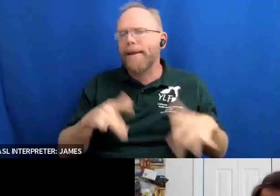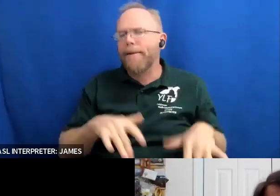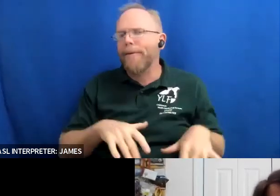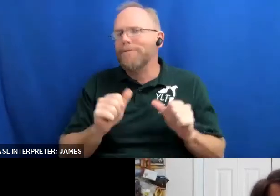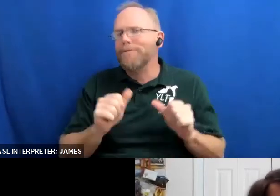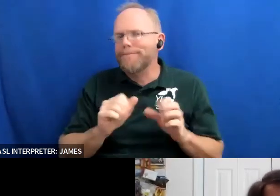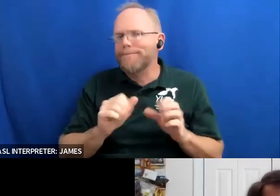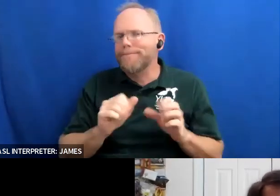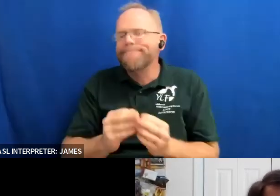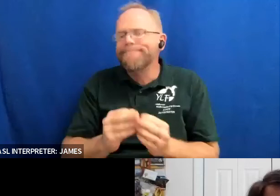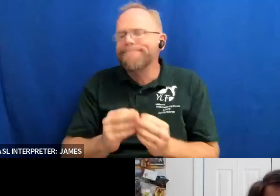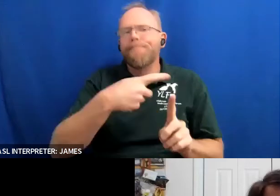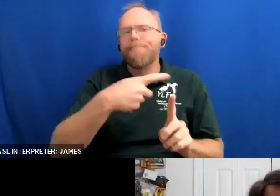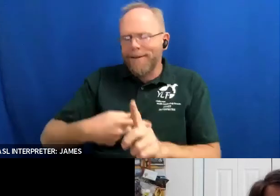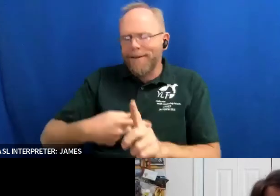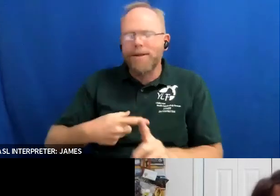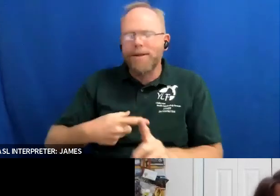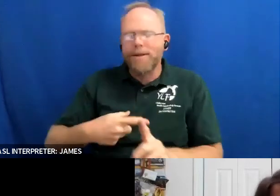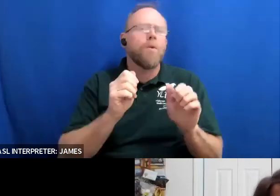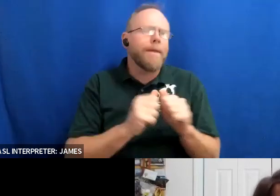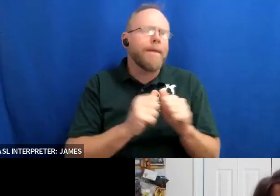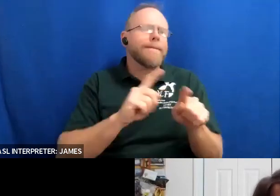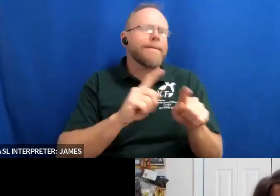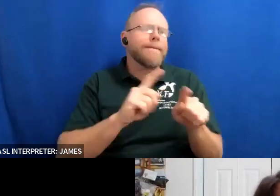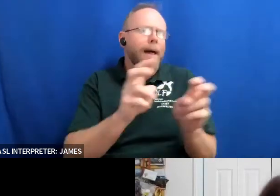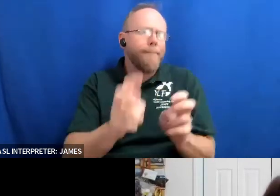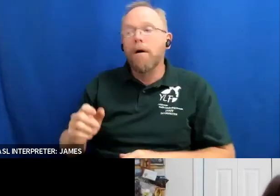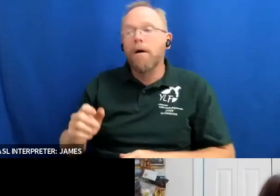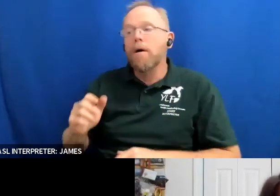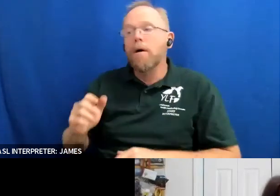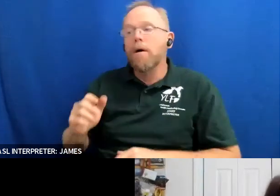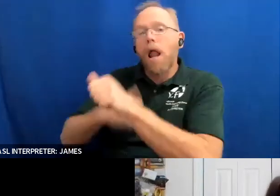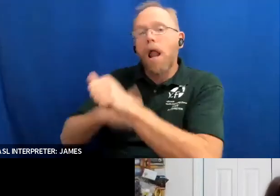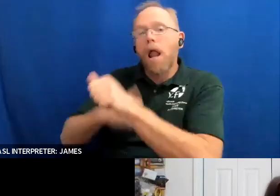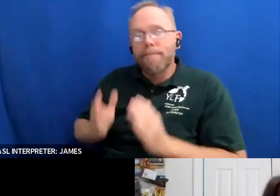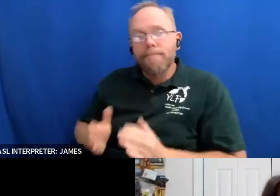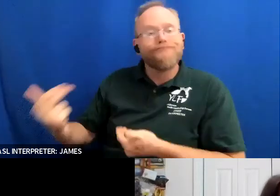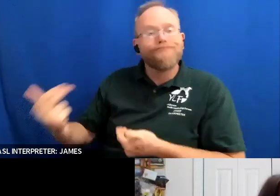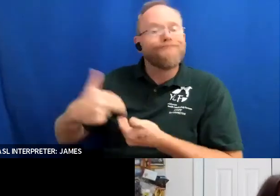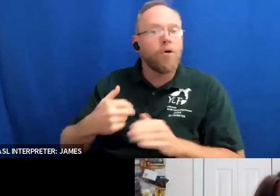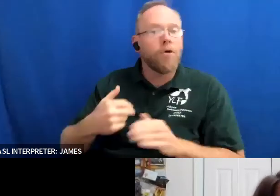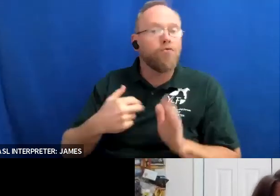alumni um and join us you know a representative from each state can join us any of those months